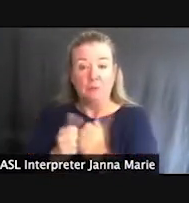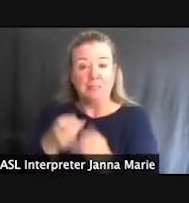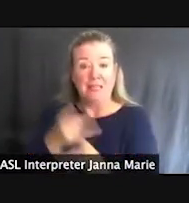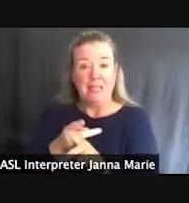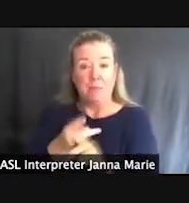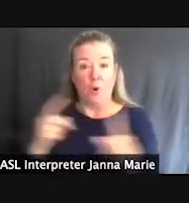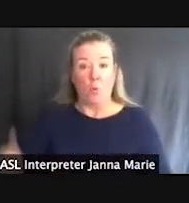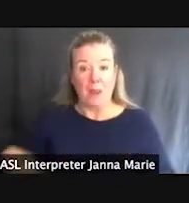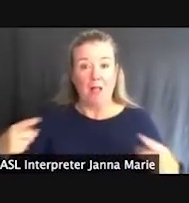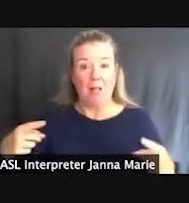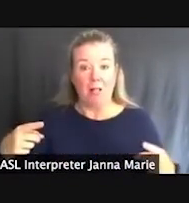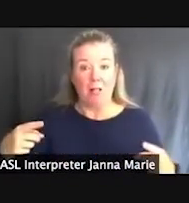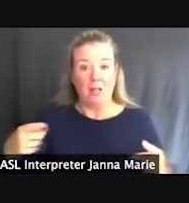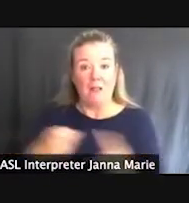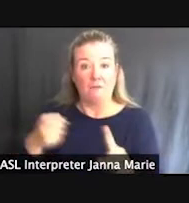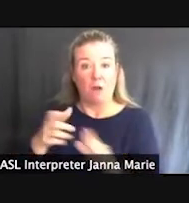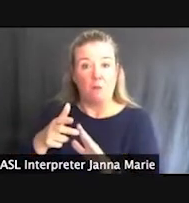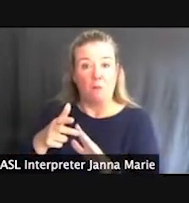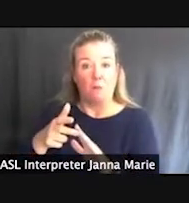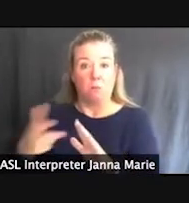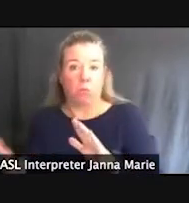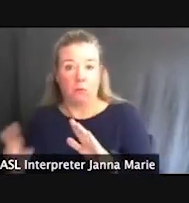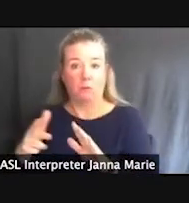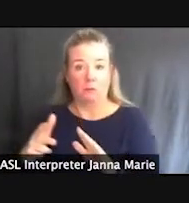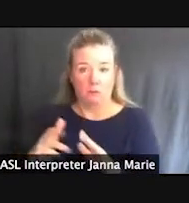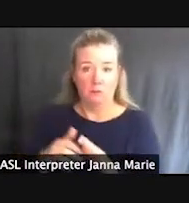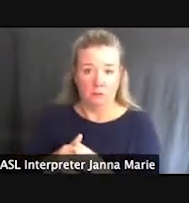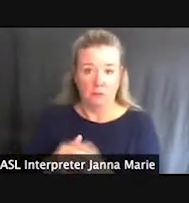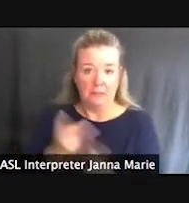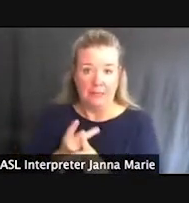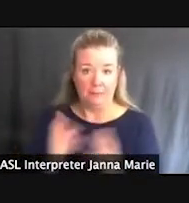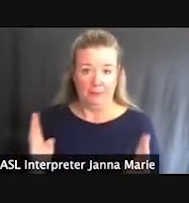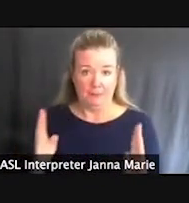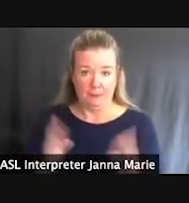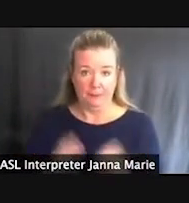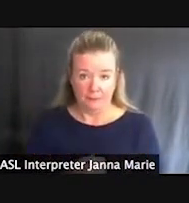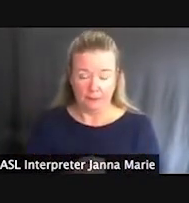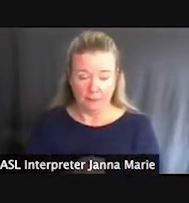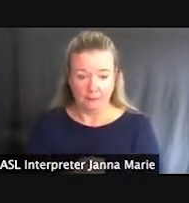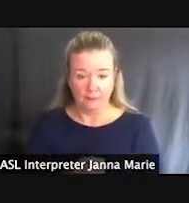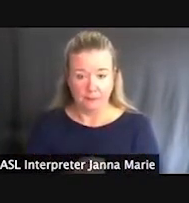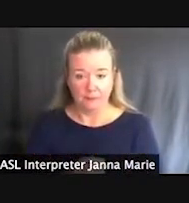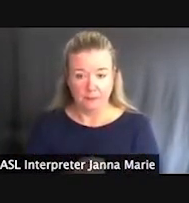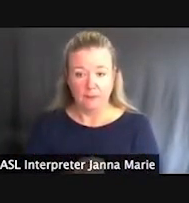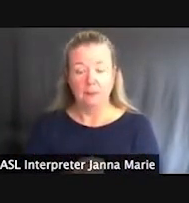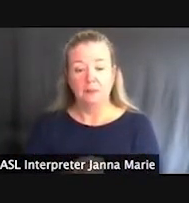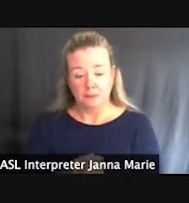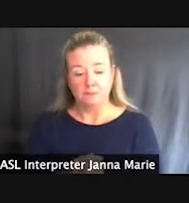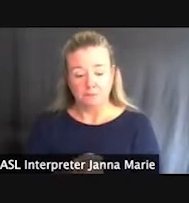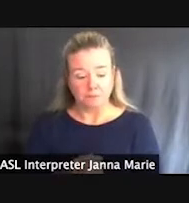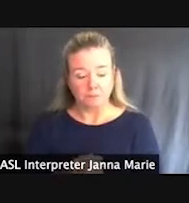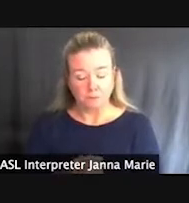types of vehicles or mechanisms on the path, and provides connection between some different